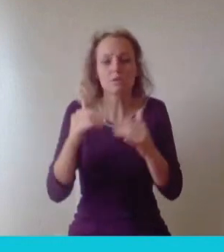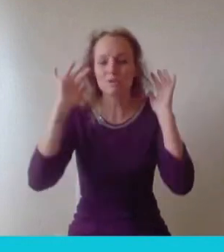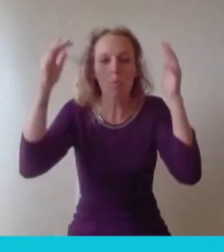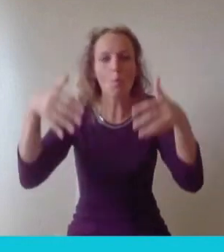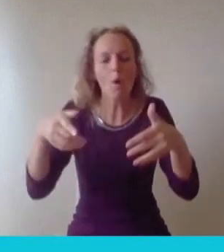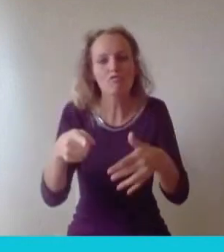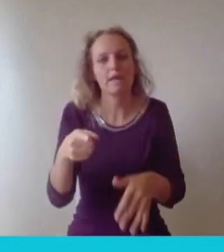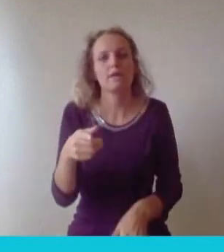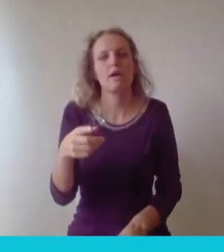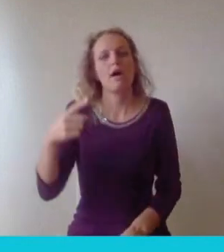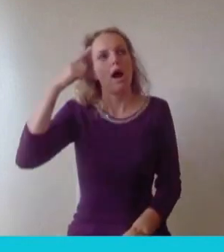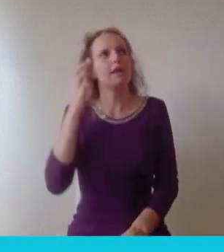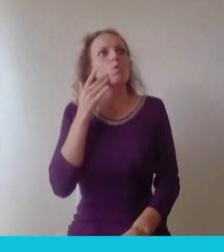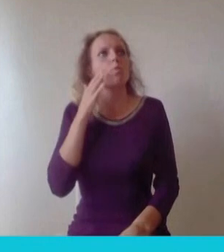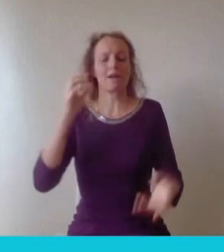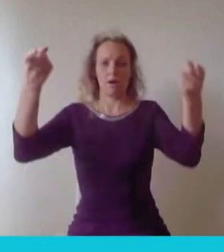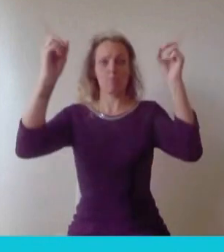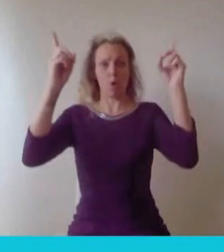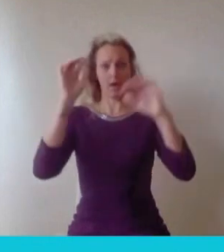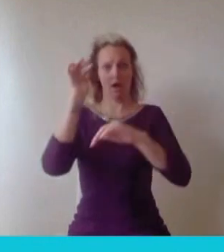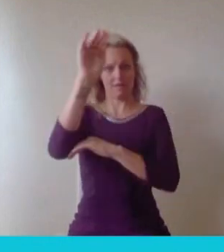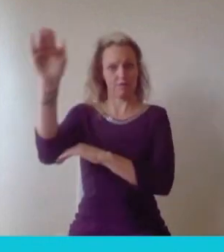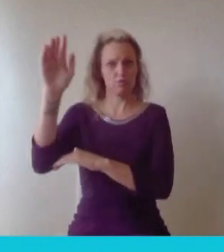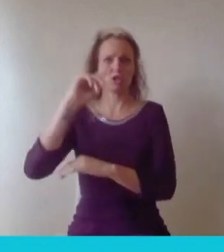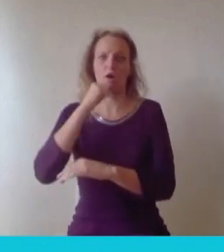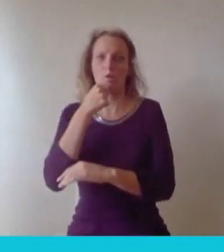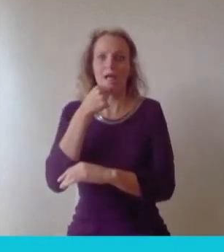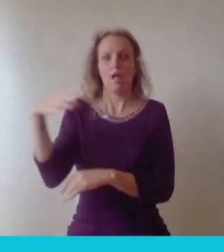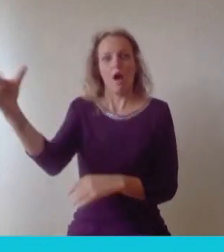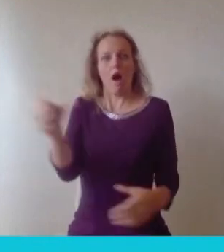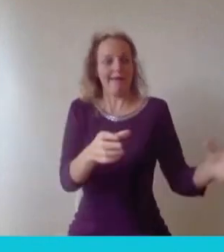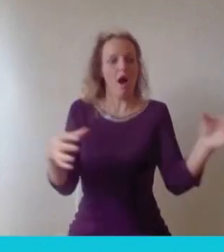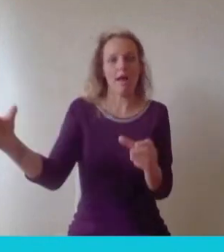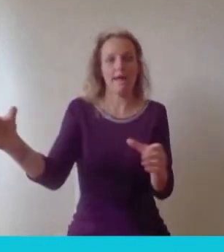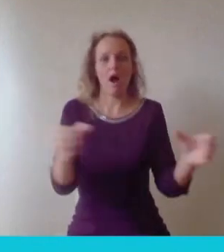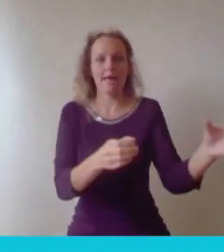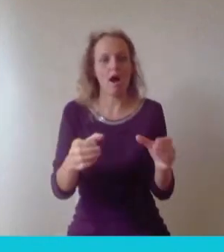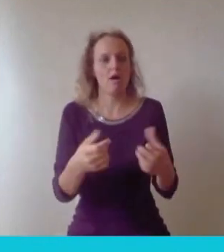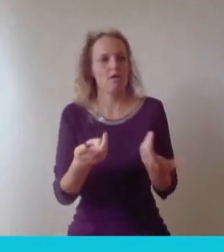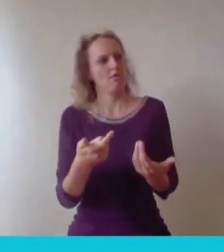people fresh out of university, they're looking for someone who's resourceful, who will be able to learn off their own back and will quickly